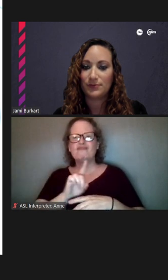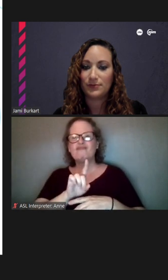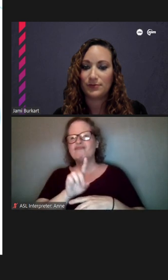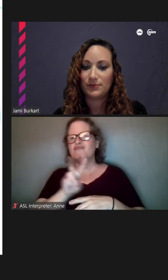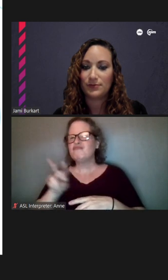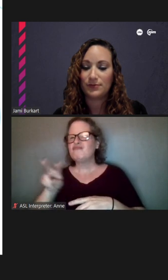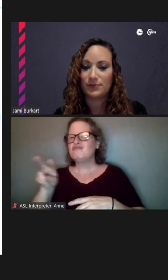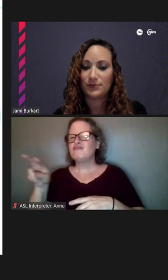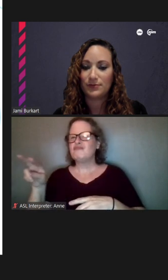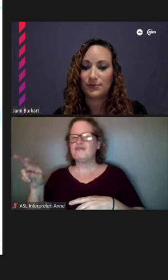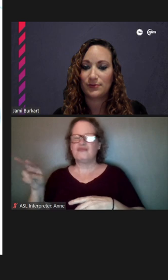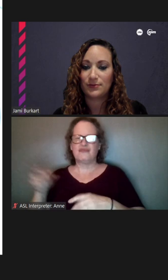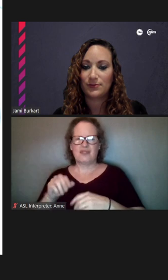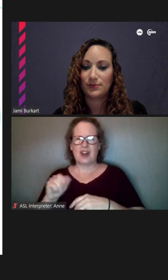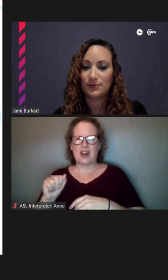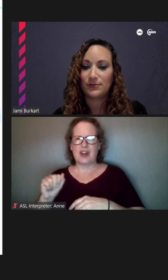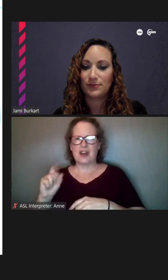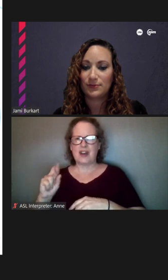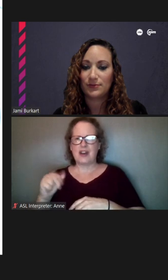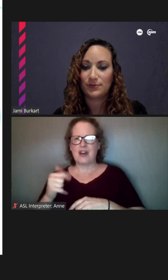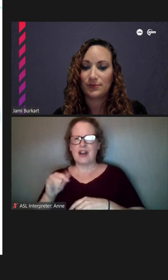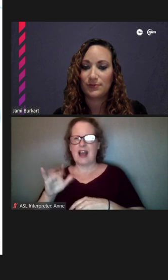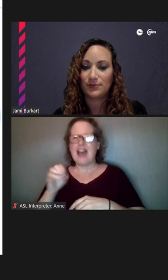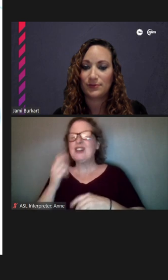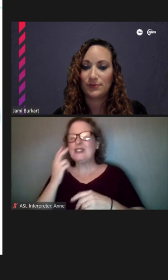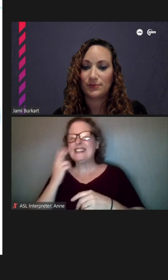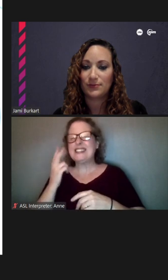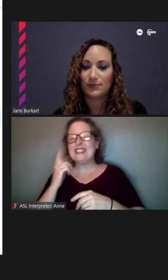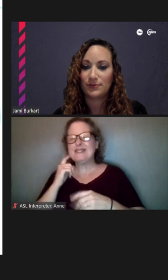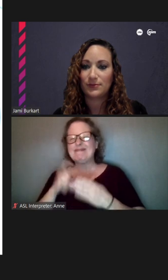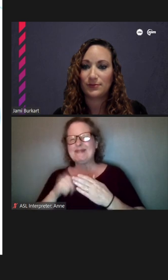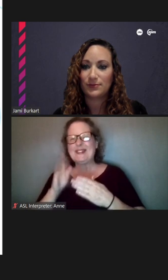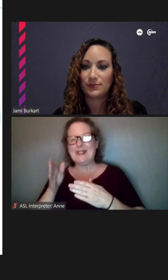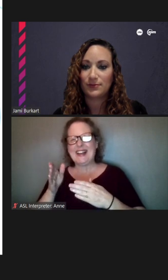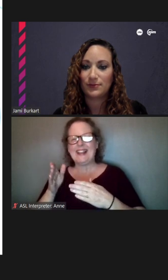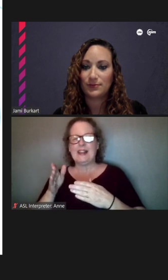kind of see what I'm talking about, and then some of the stores are still, I think